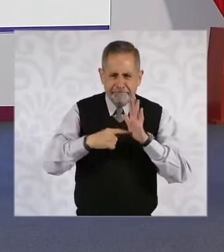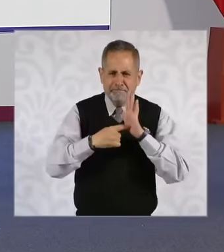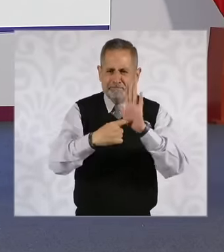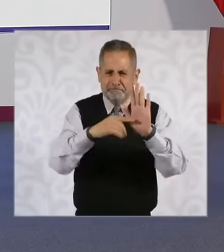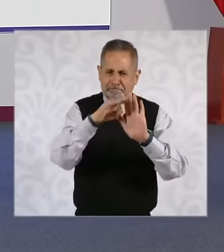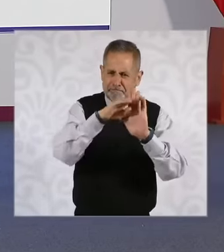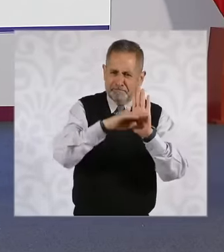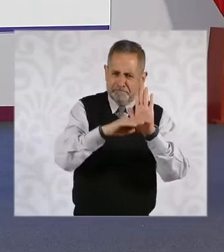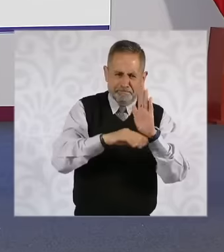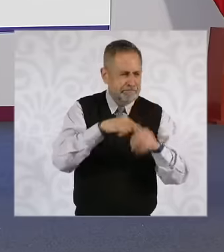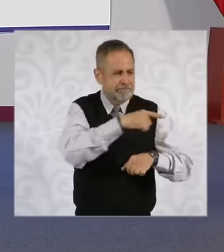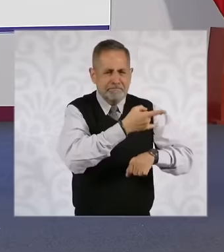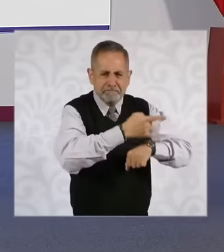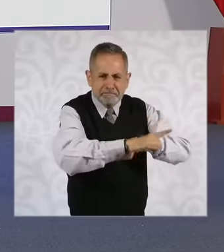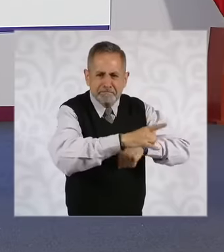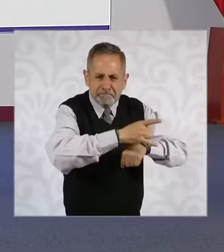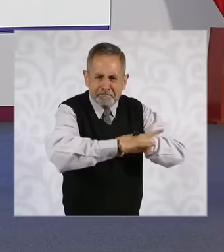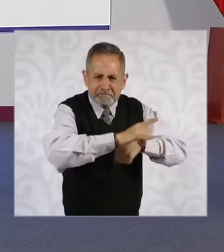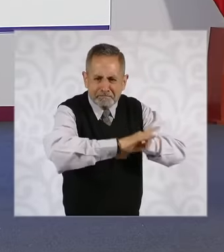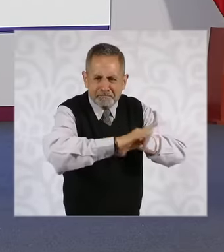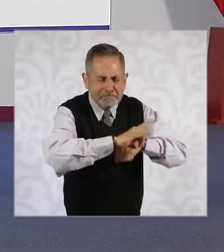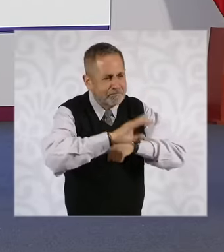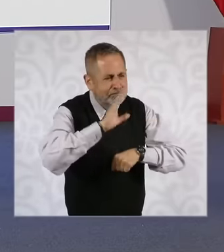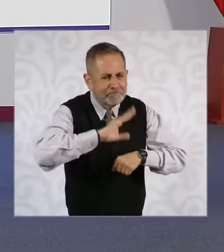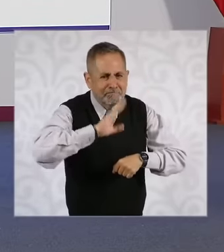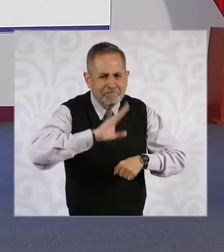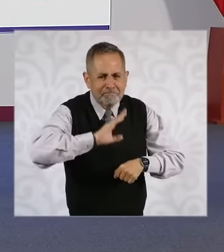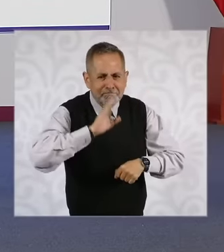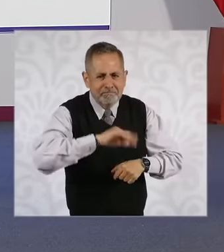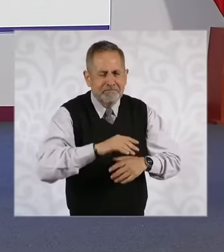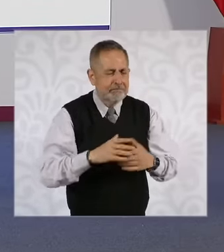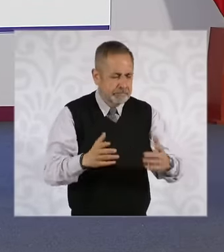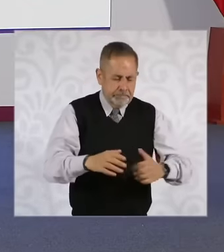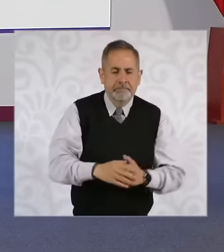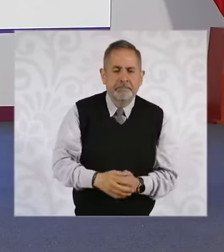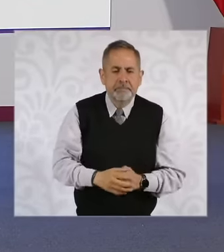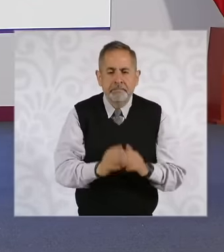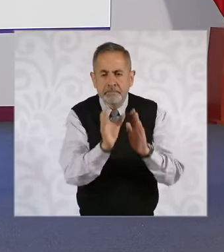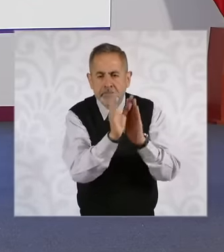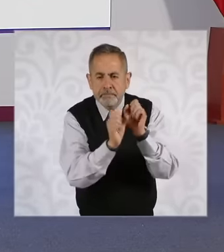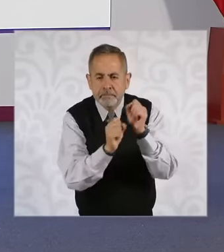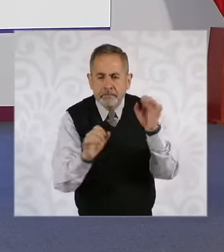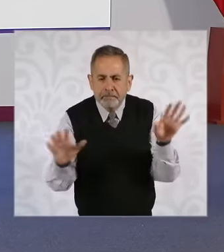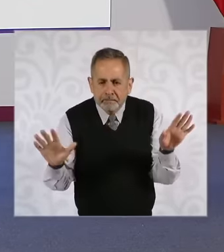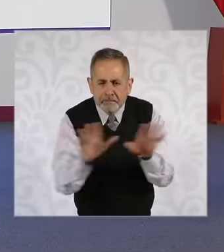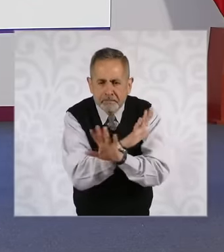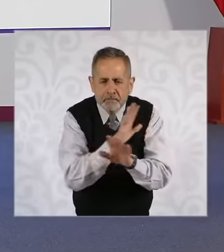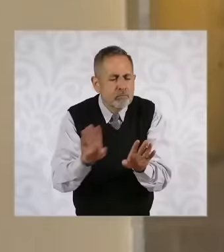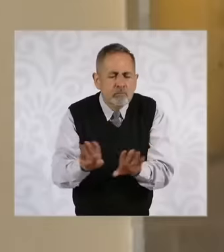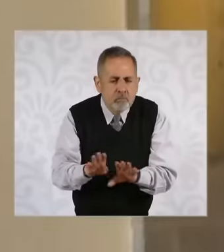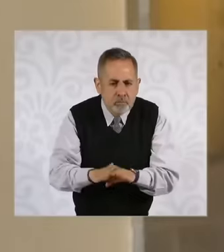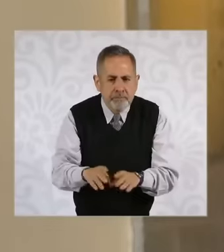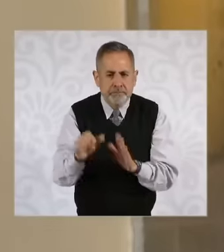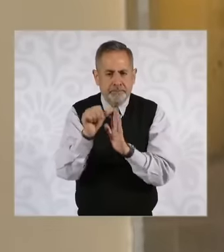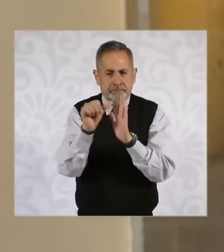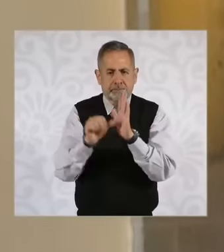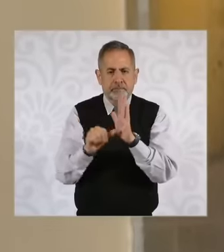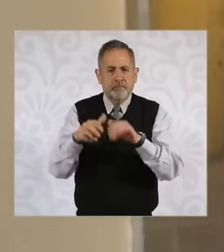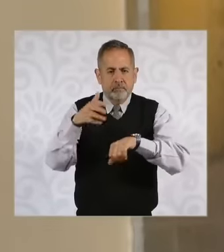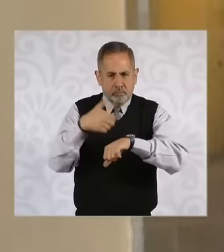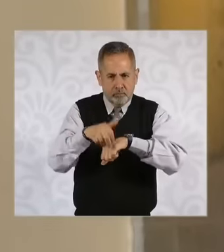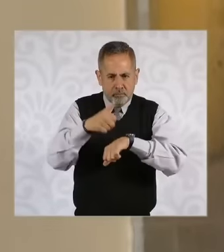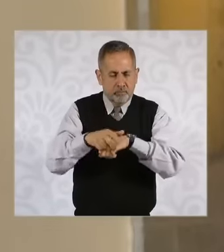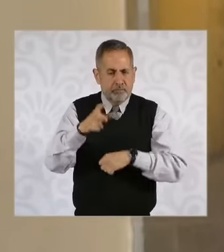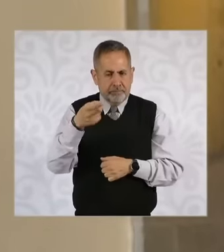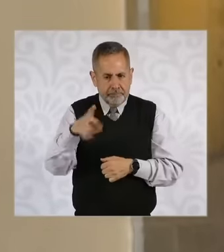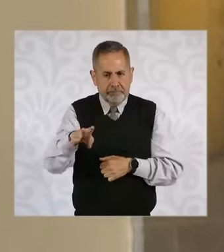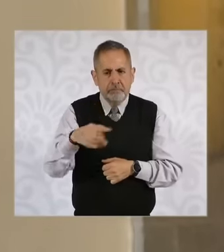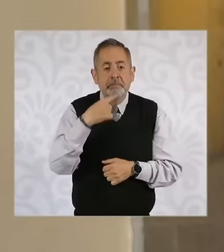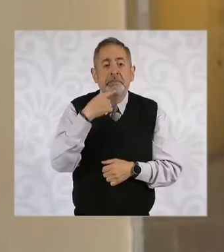of the judiciary. How is the Constitution changed in article 39? of the political constitution says that